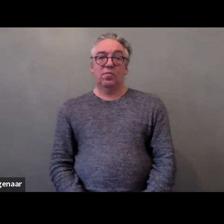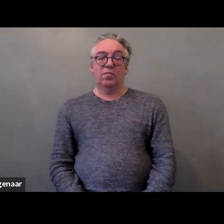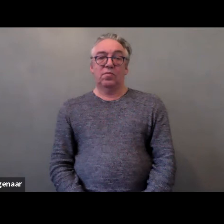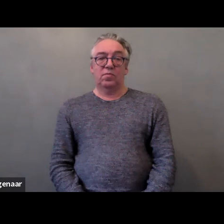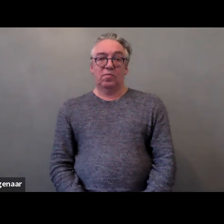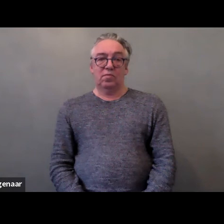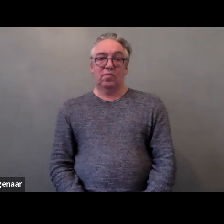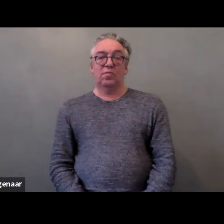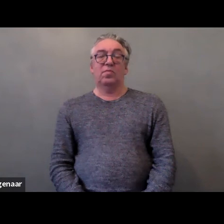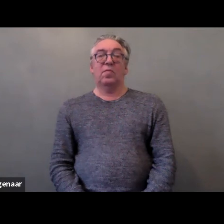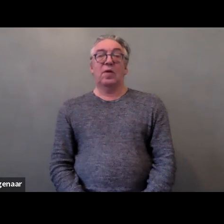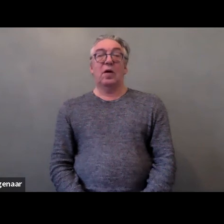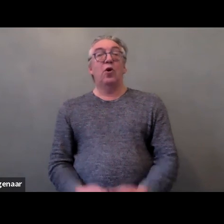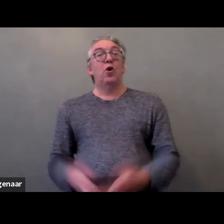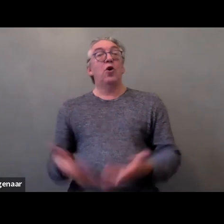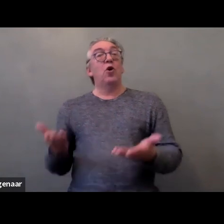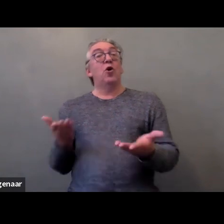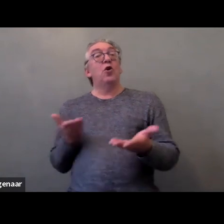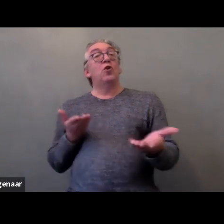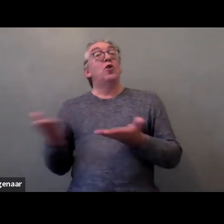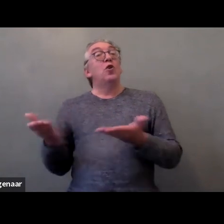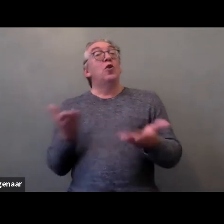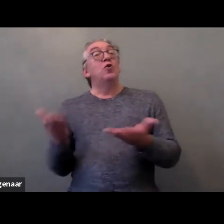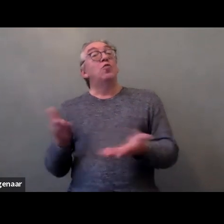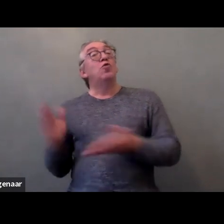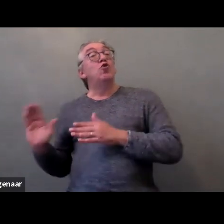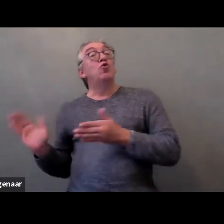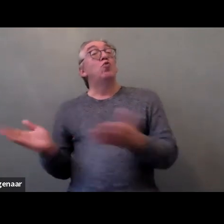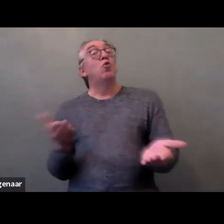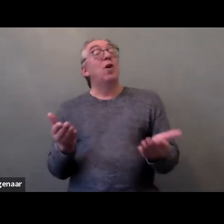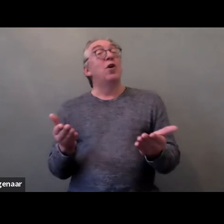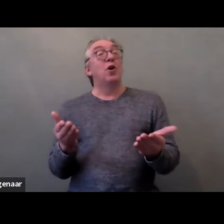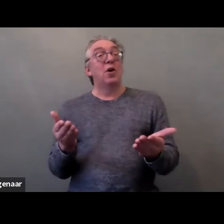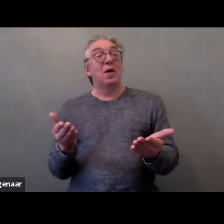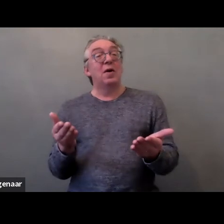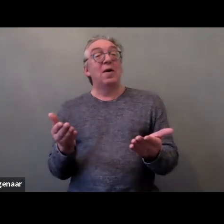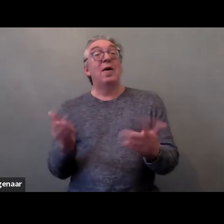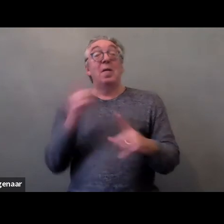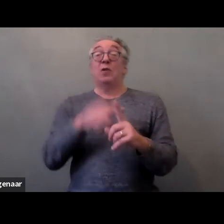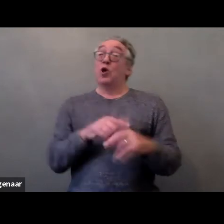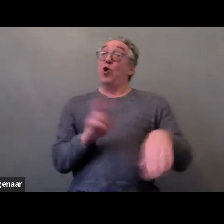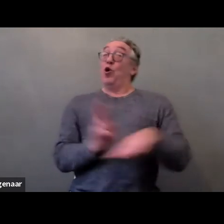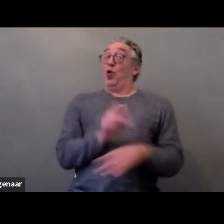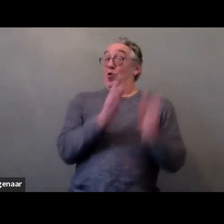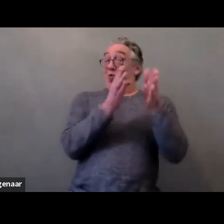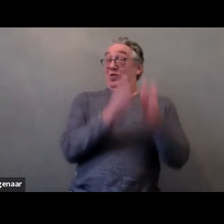Service providers in are not equal. Mostly when the users are deprived of their legal capacity,